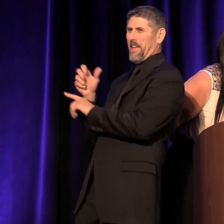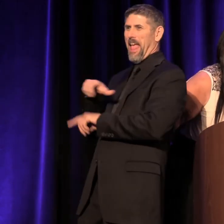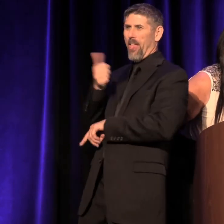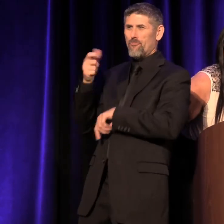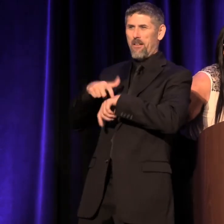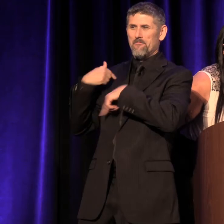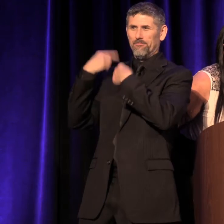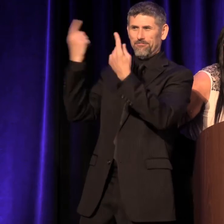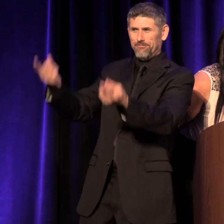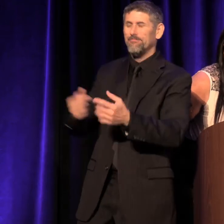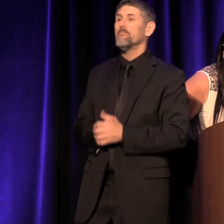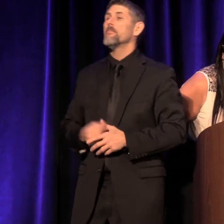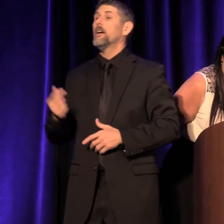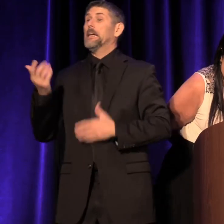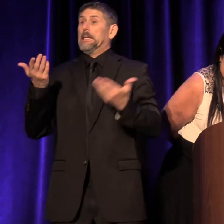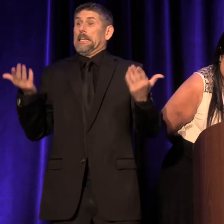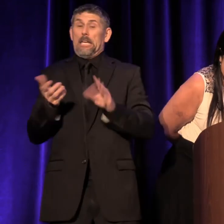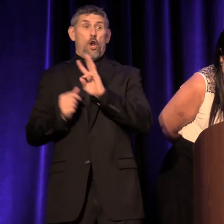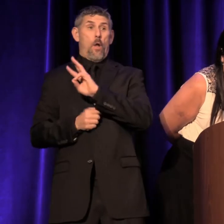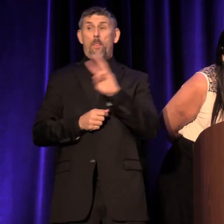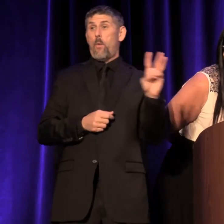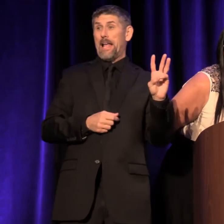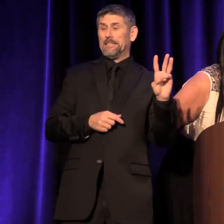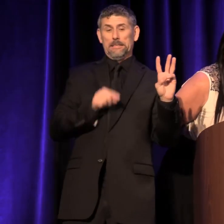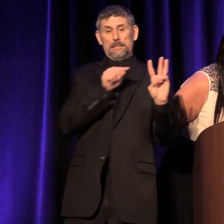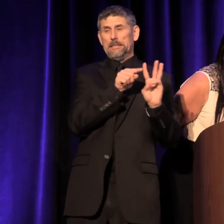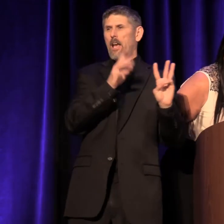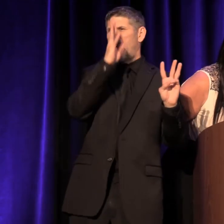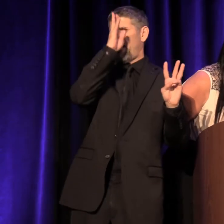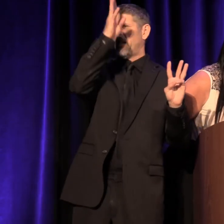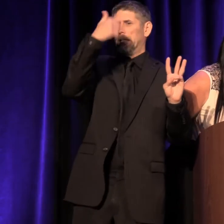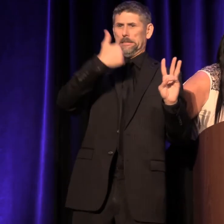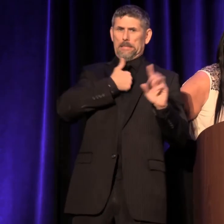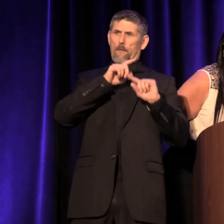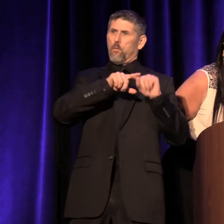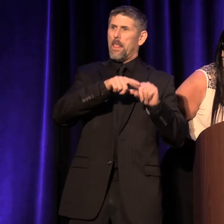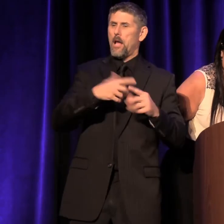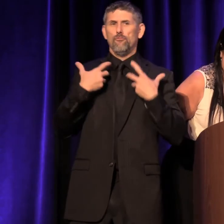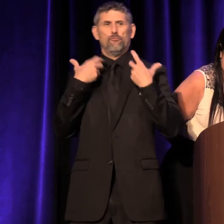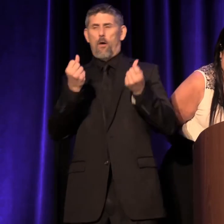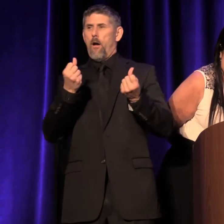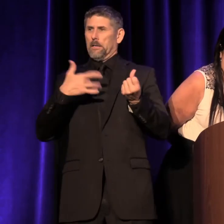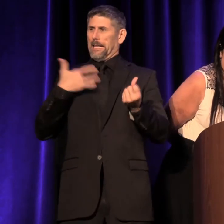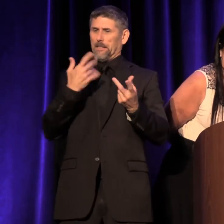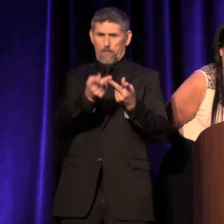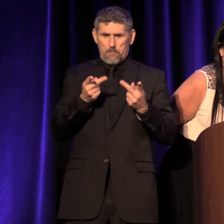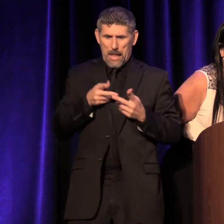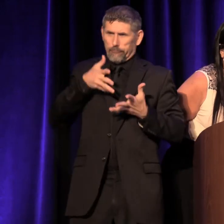Out here in the West the innovation, self-reliance and strong sense of place have long defined our way of life,